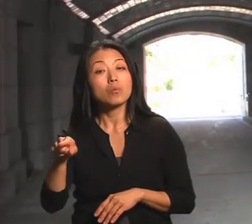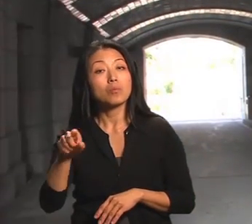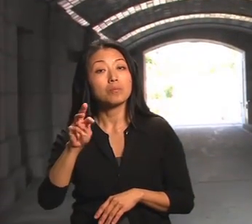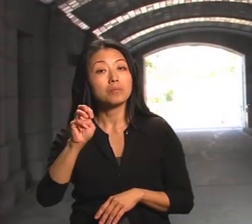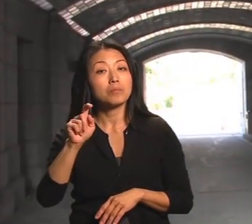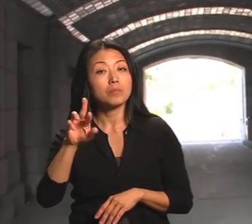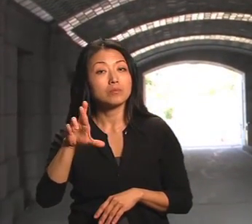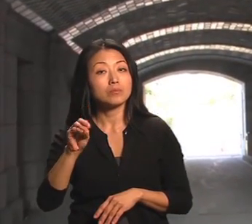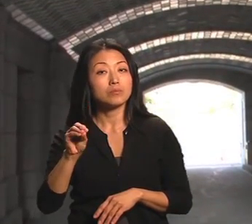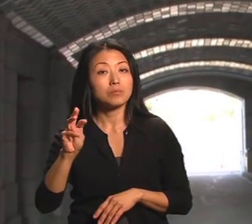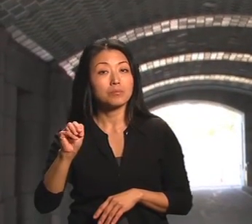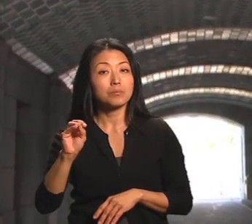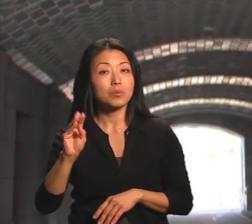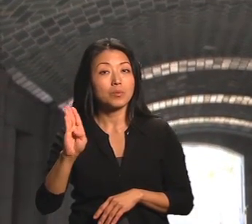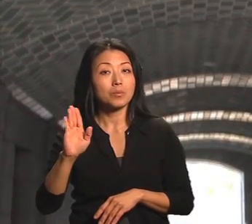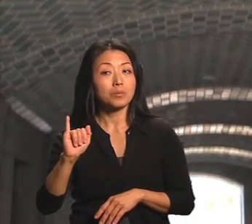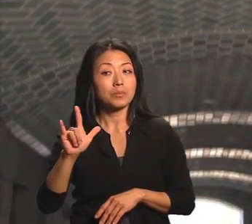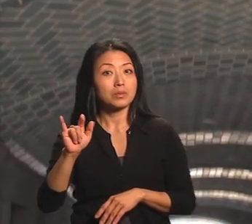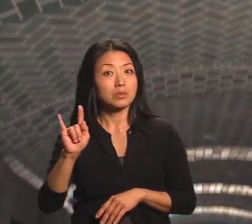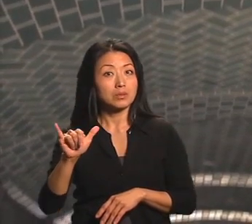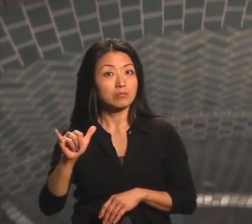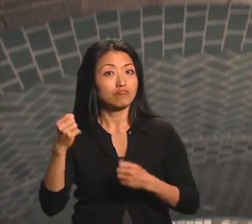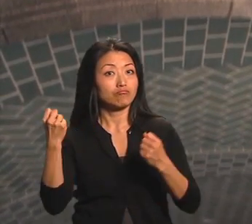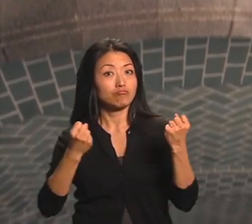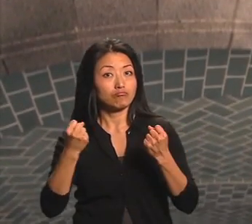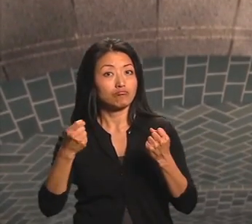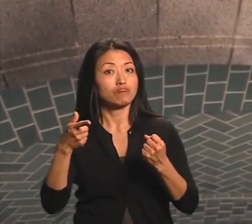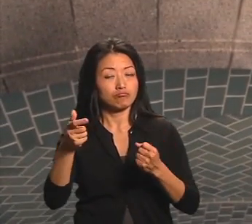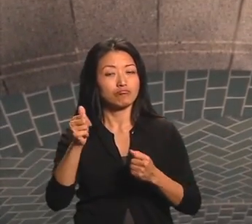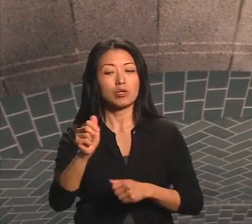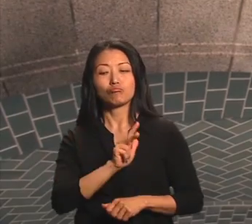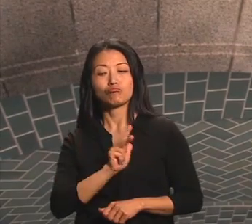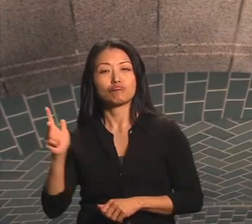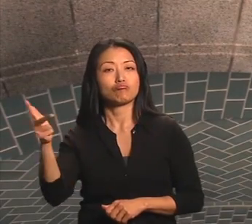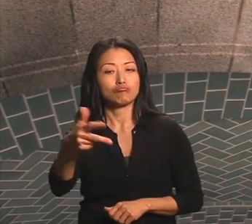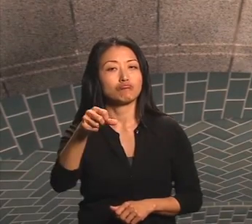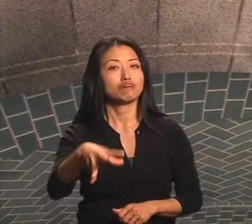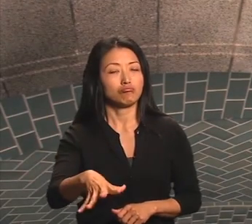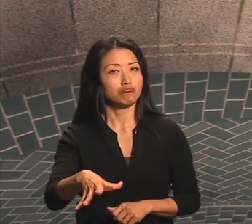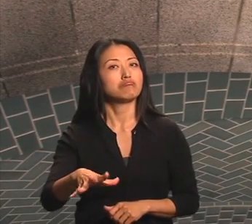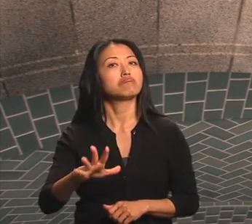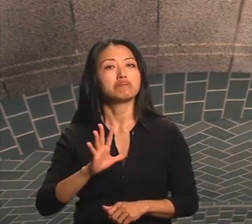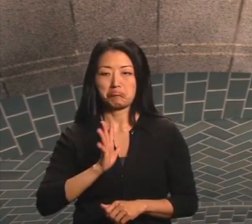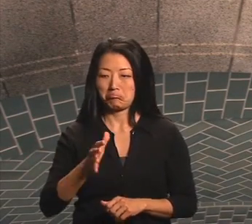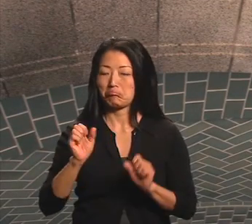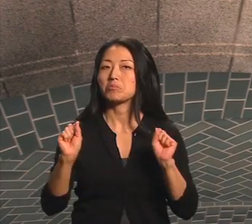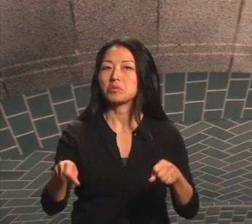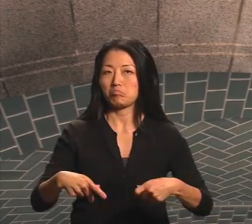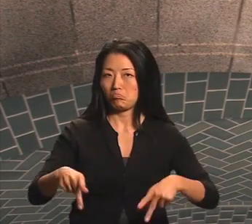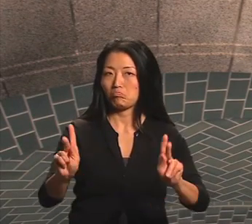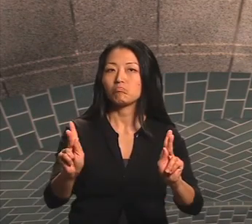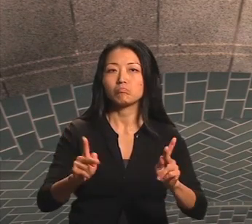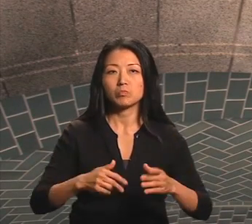It also offers enough clearance for buses and Metro Mobility vehicles.